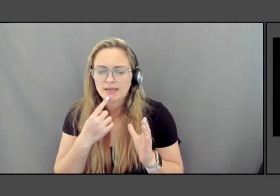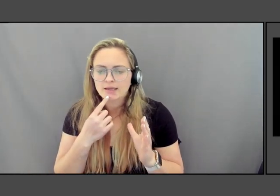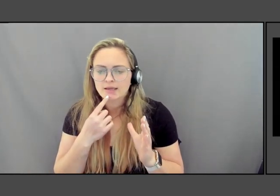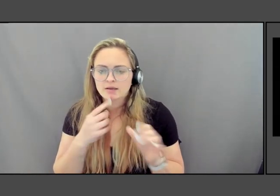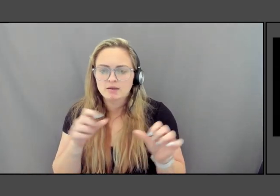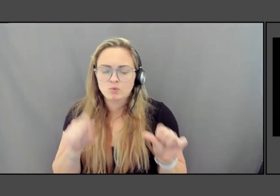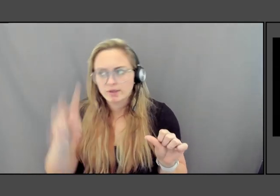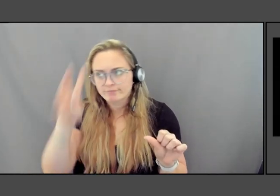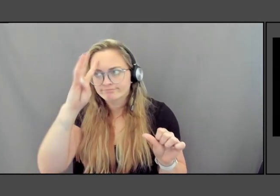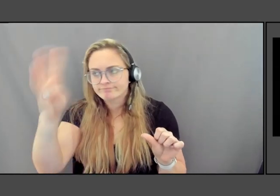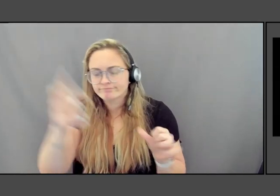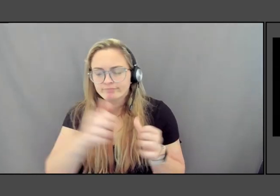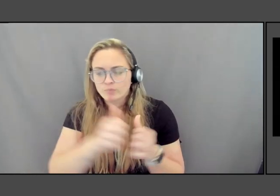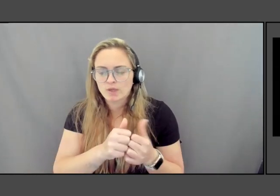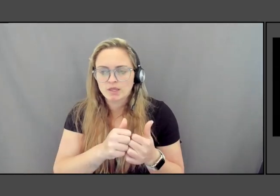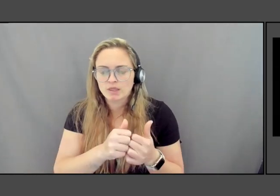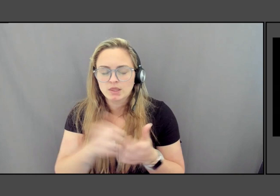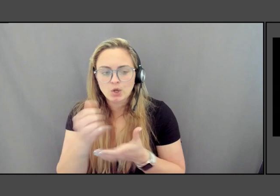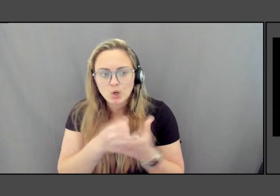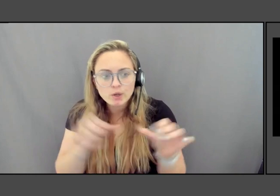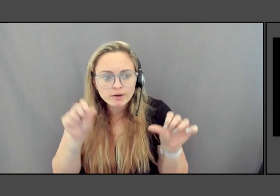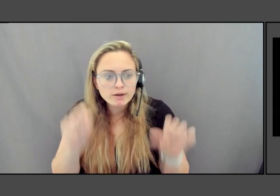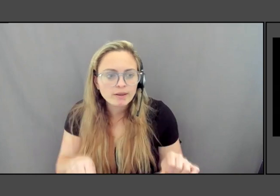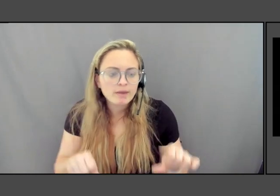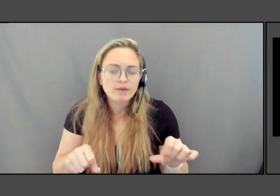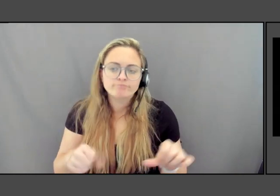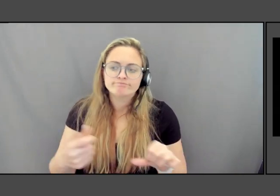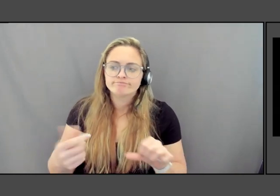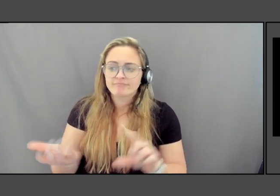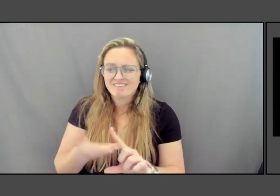you know, art can get you to help imagine a different future.